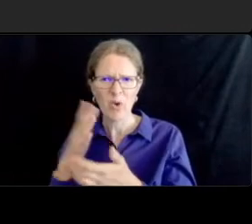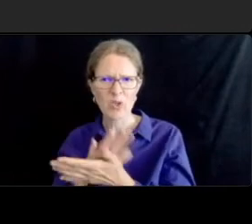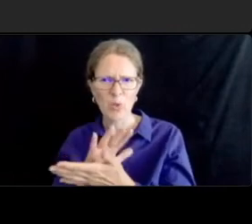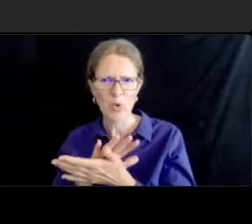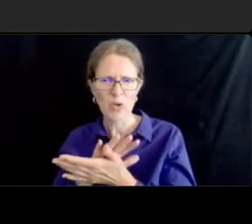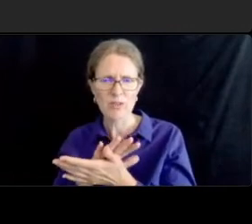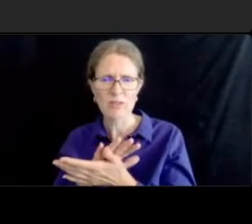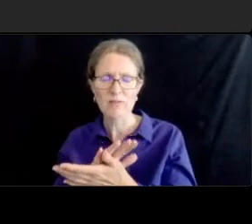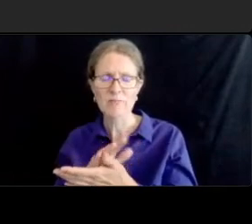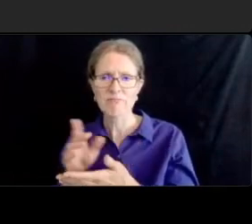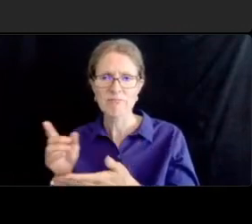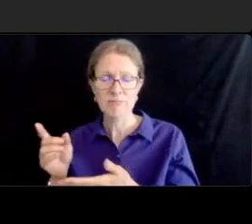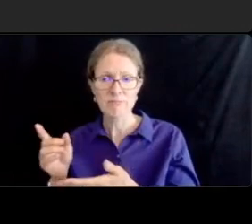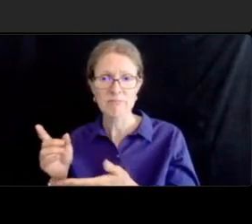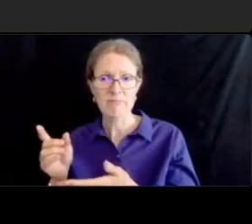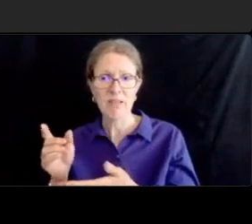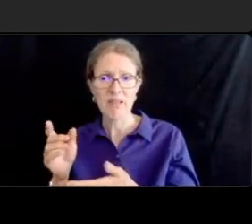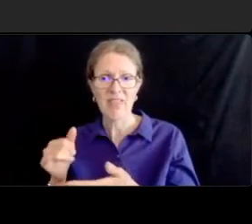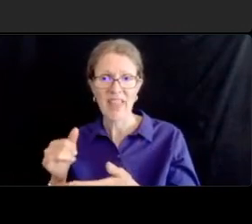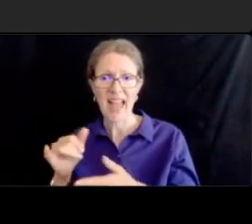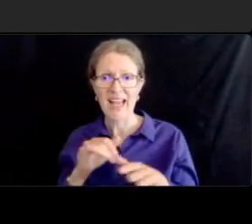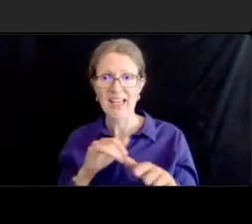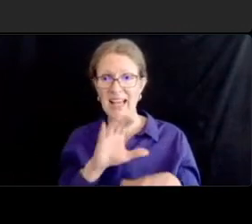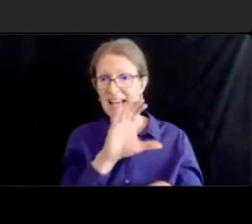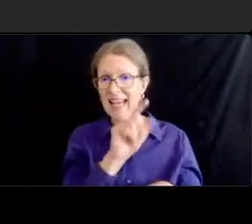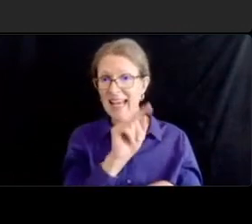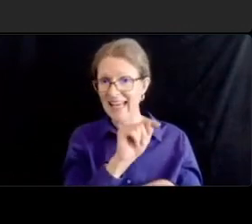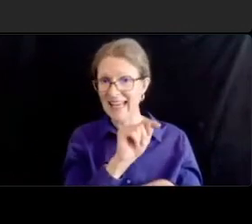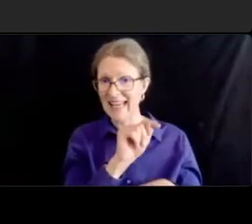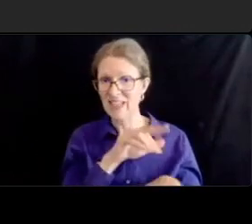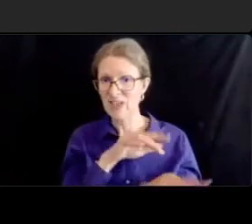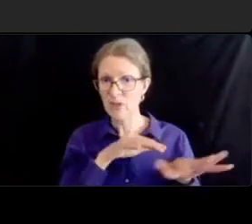a little bit about this i've heard suggestions that you'll quote study